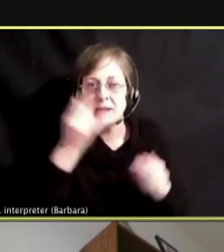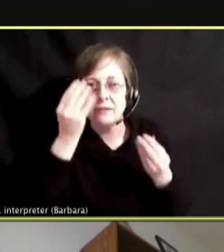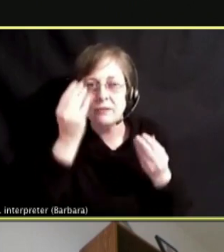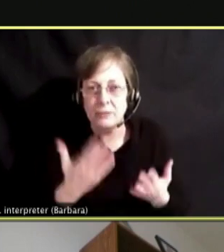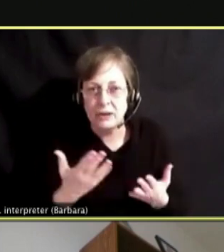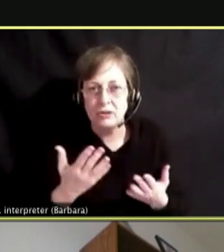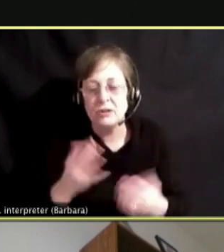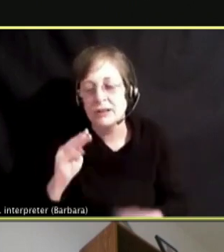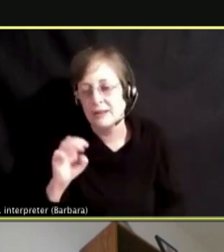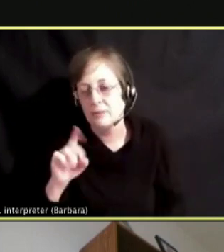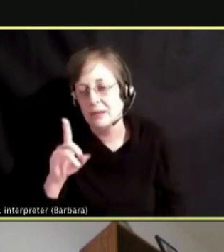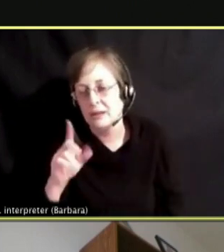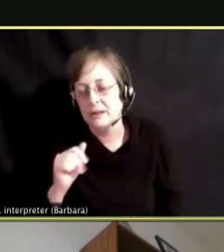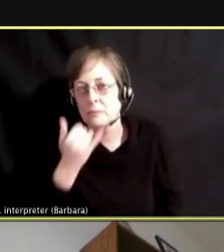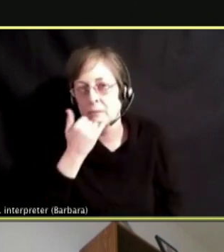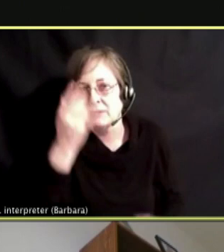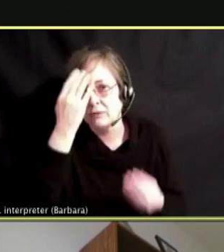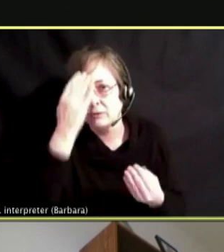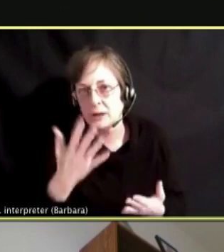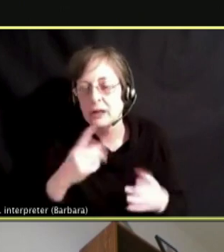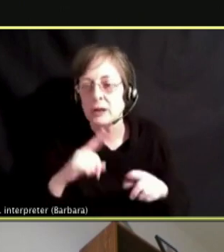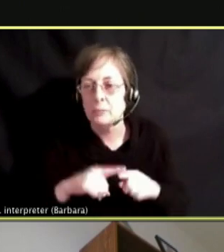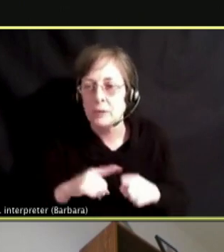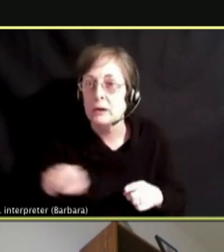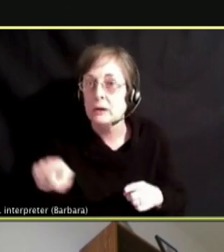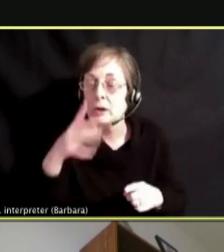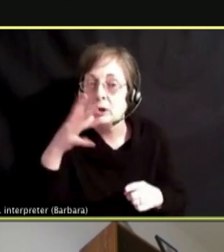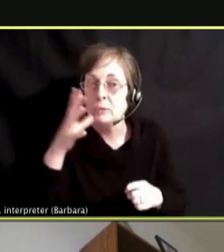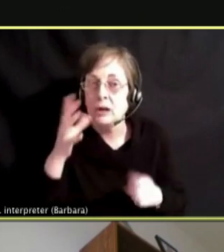BUT TALK WITH US, DON'T TALK AT US.